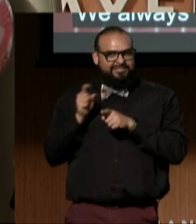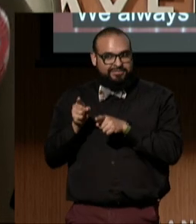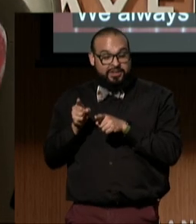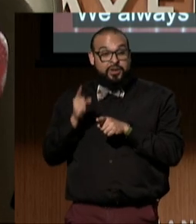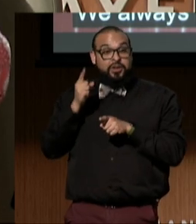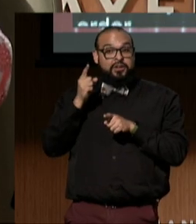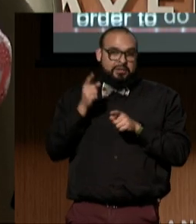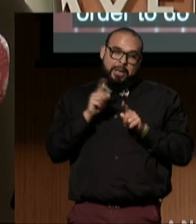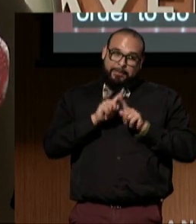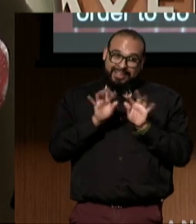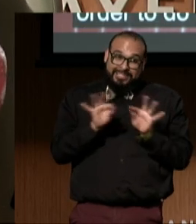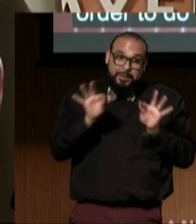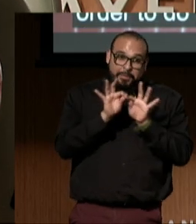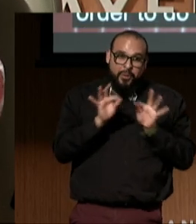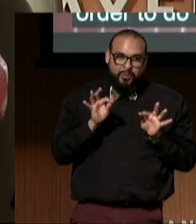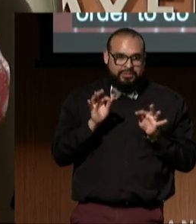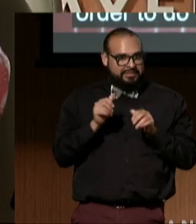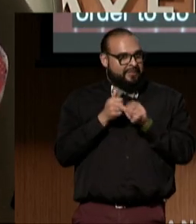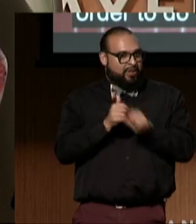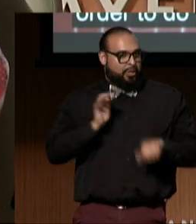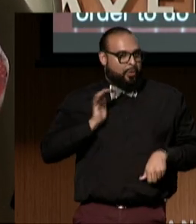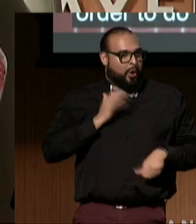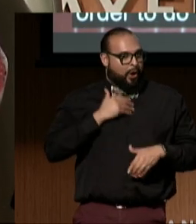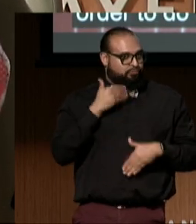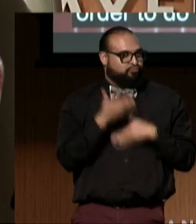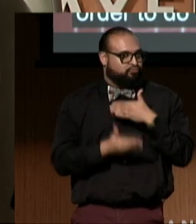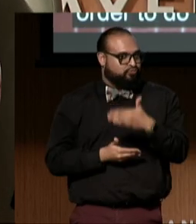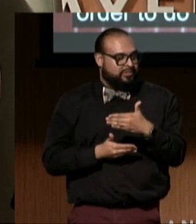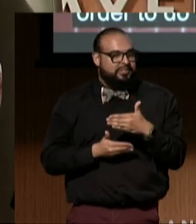that we want to be able to do it, we need all of you.